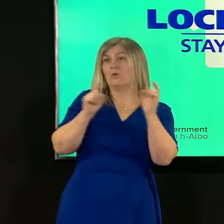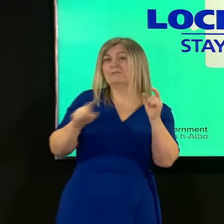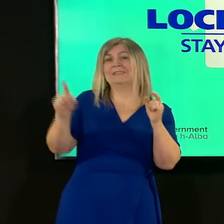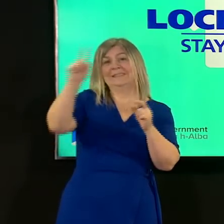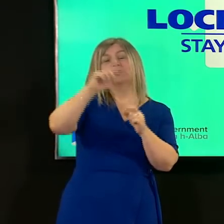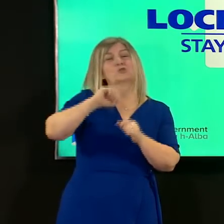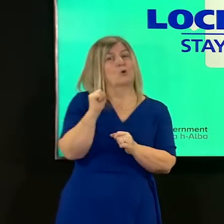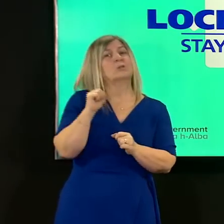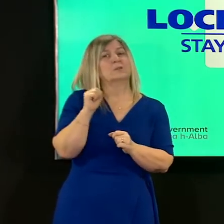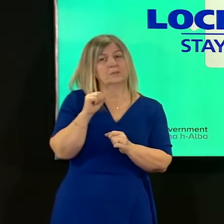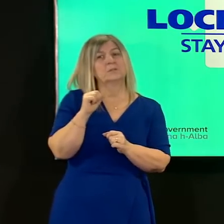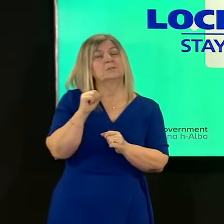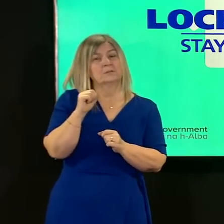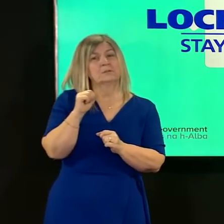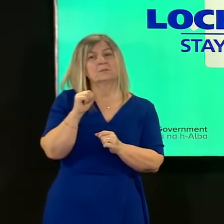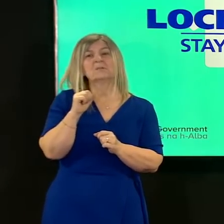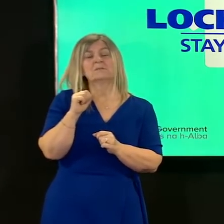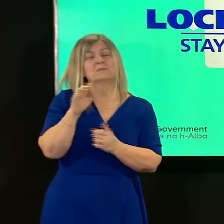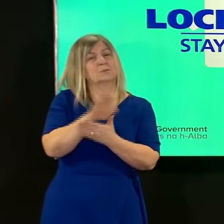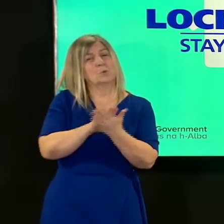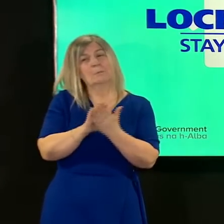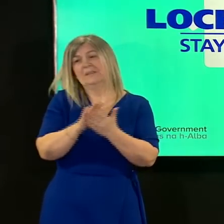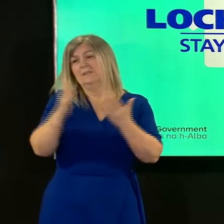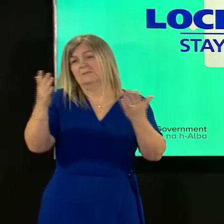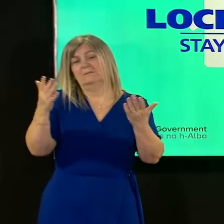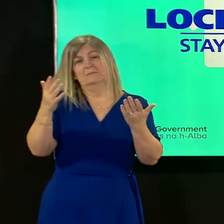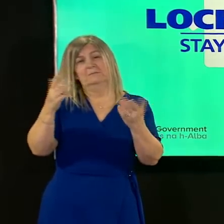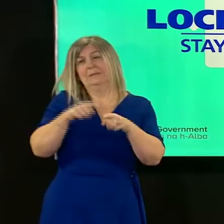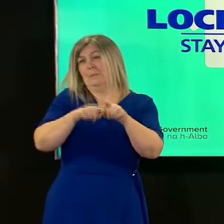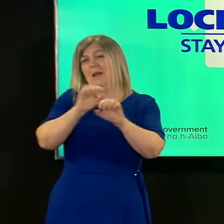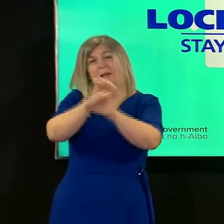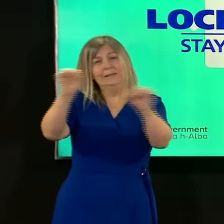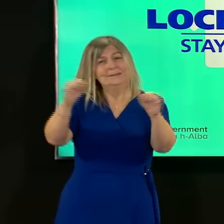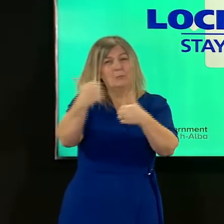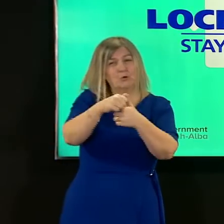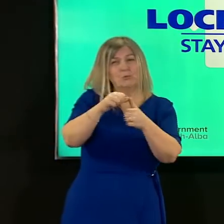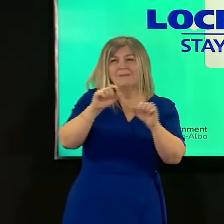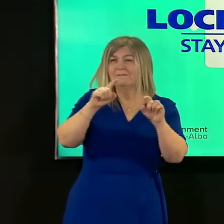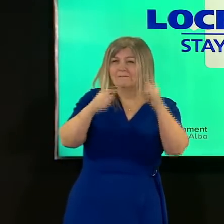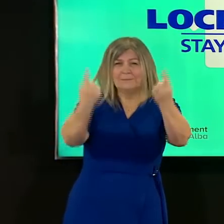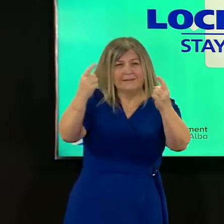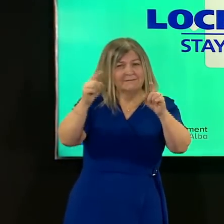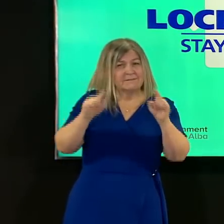that is to do a number of things depends what is appropriate in each area it may be as we